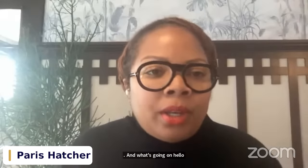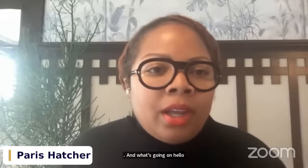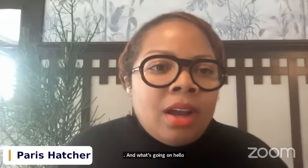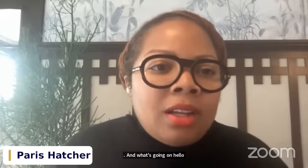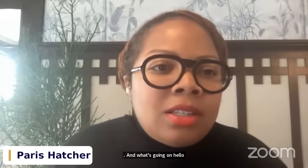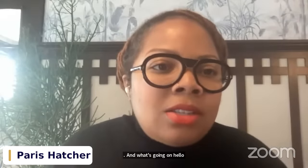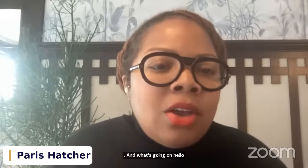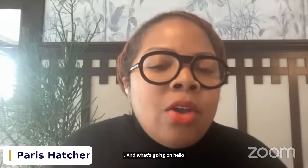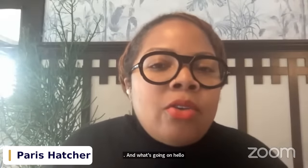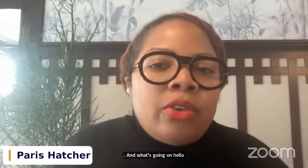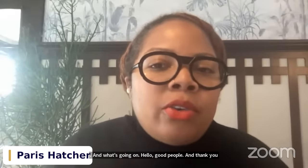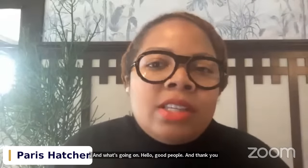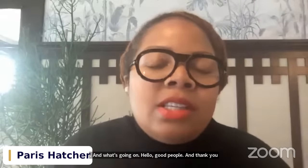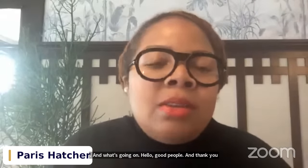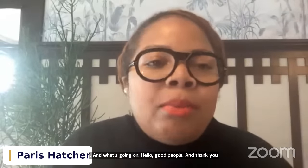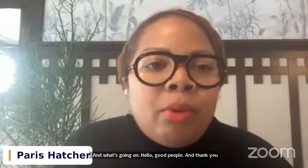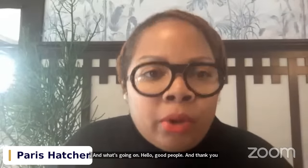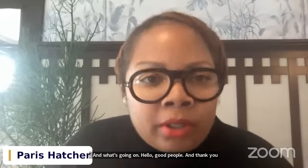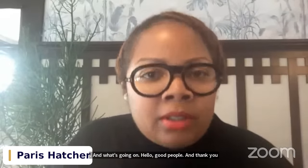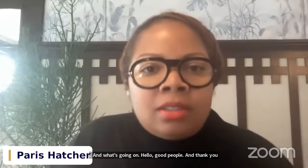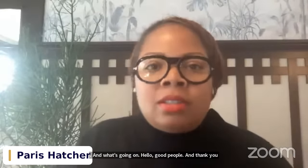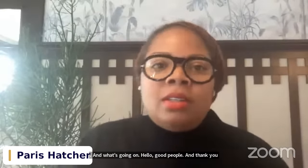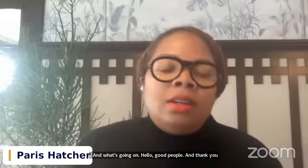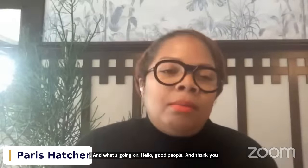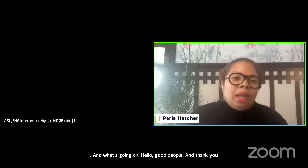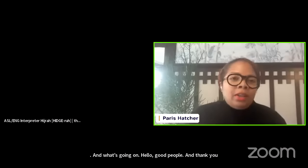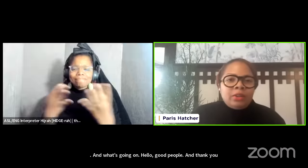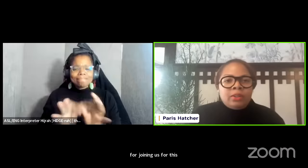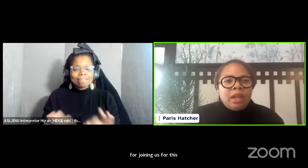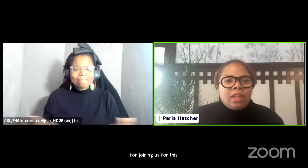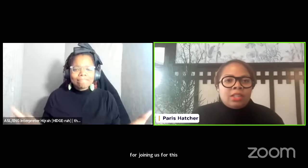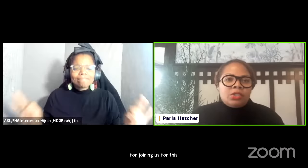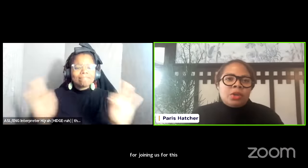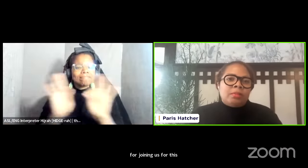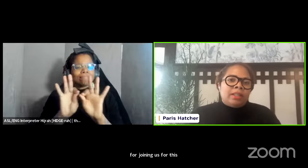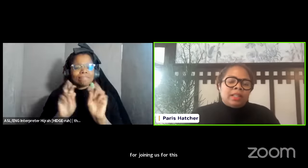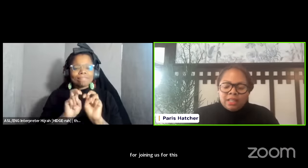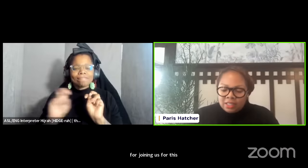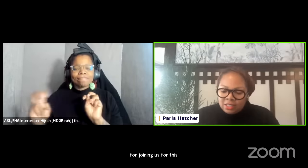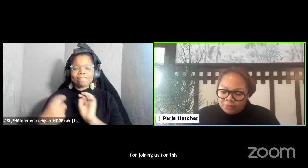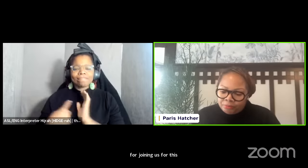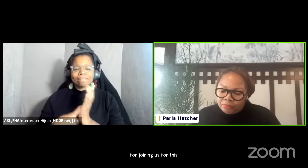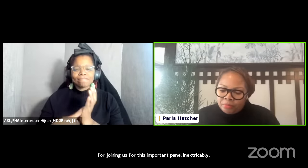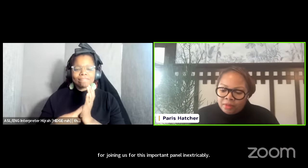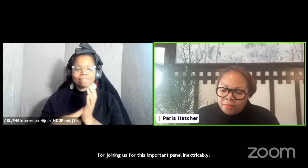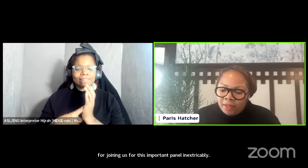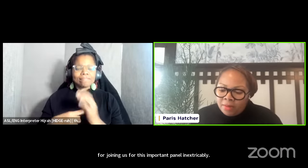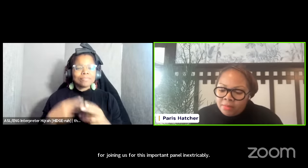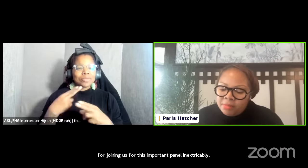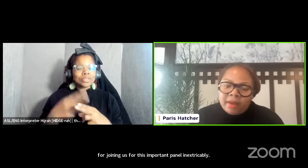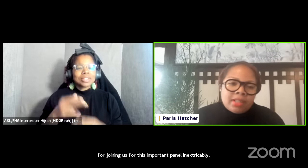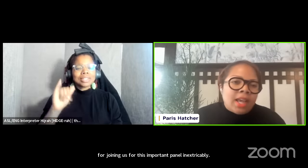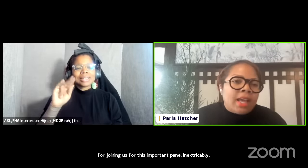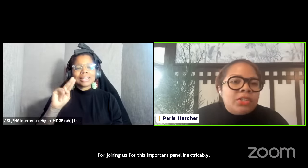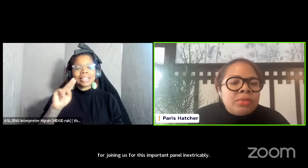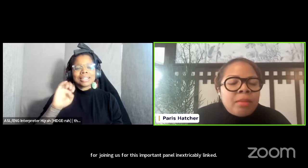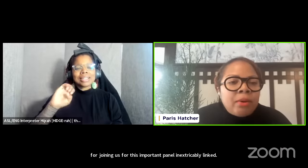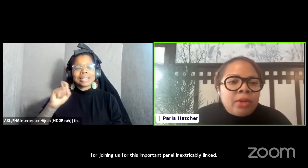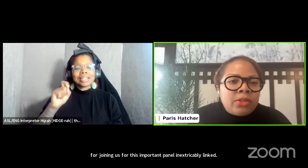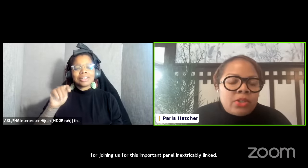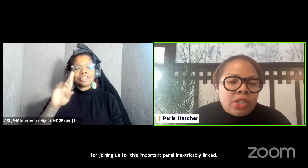joining us for this important panel inextricably linked my name is Paris Hatcher my pronouns are